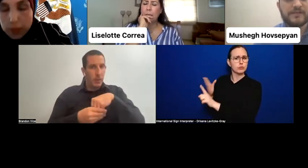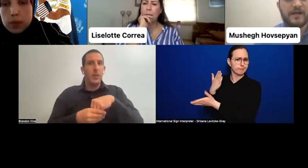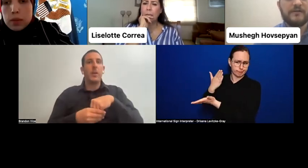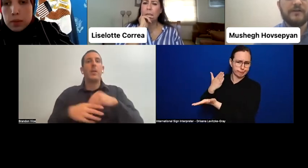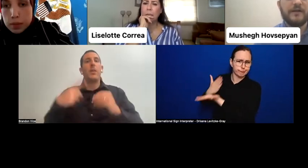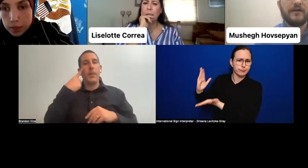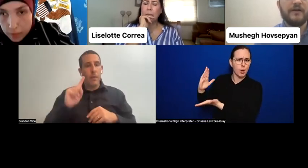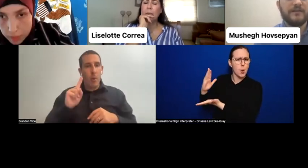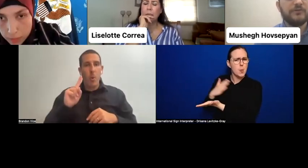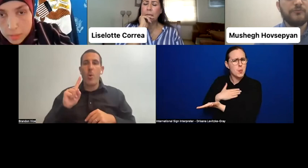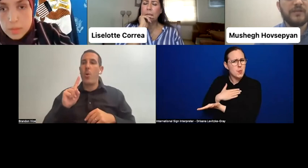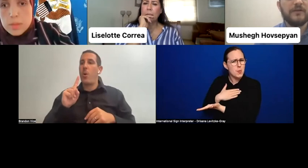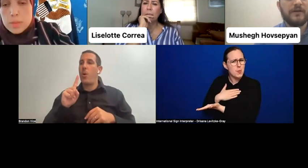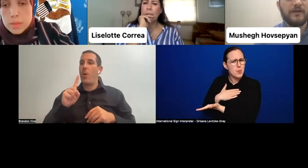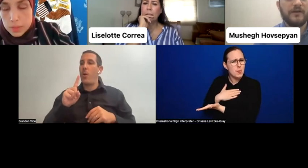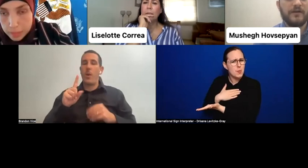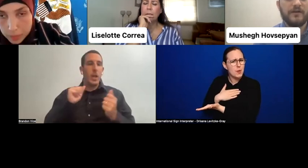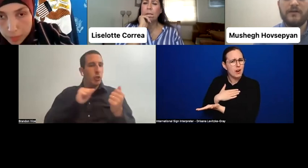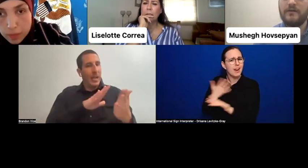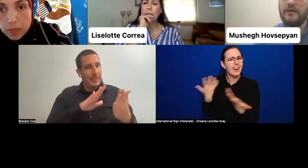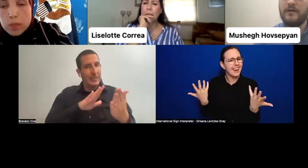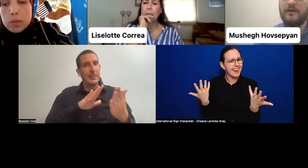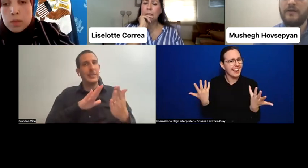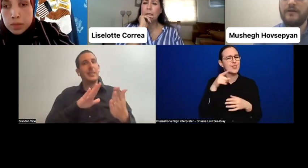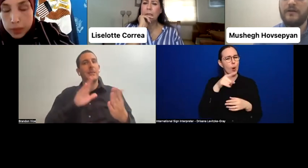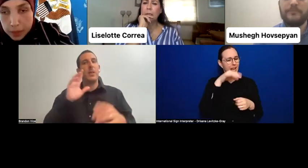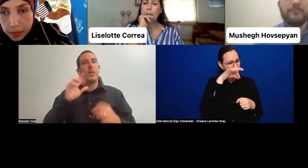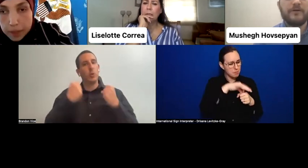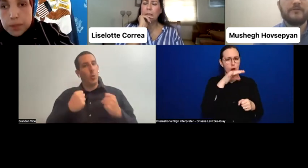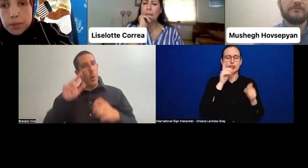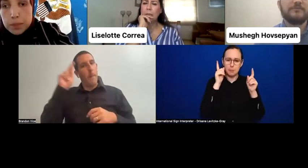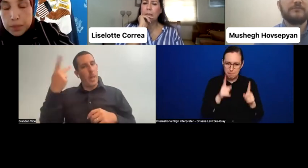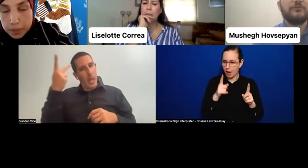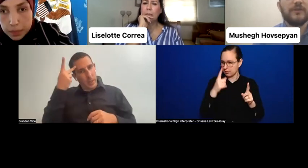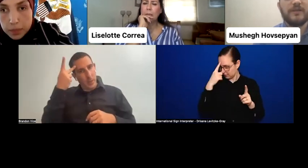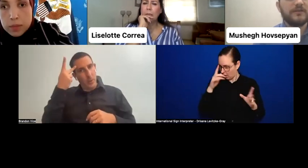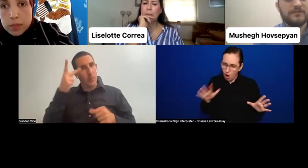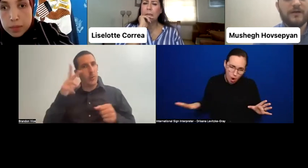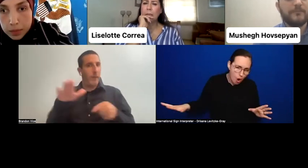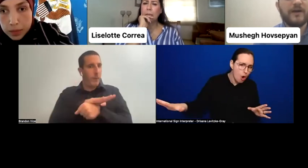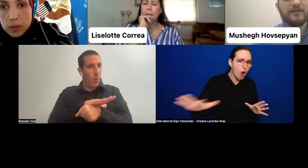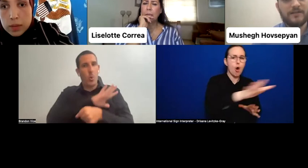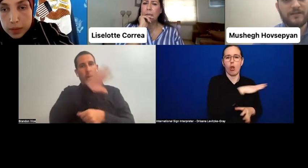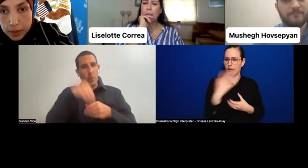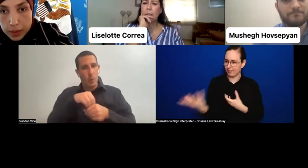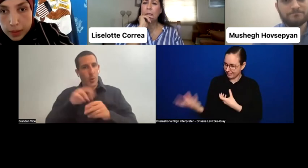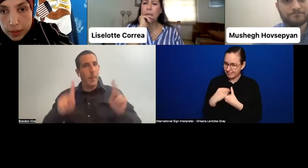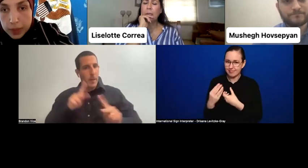need to be done parallelly. Yeah.